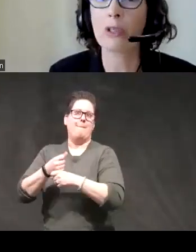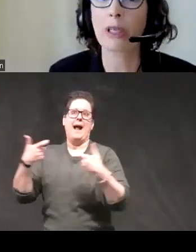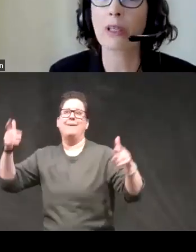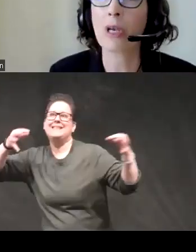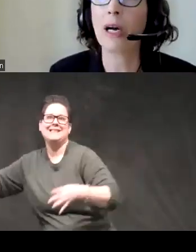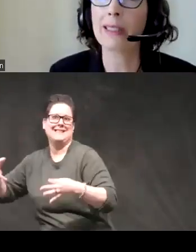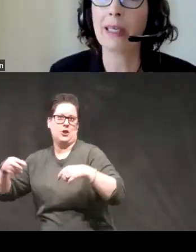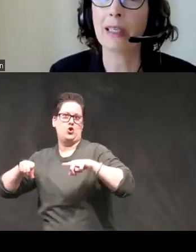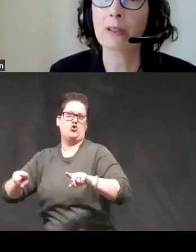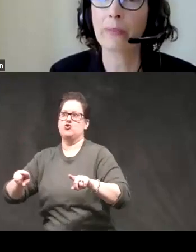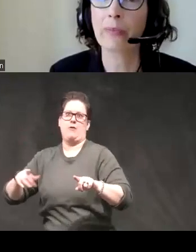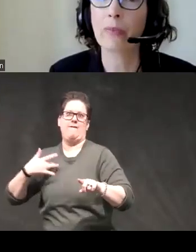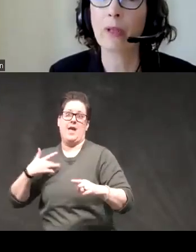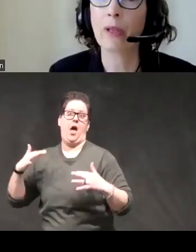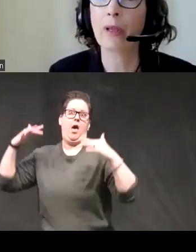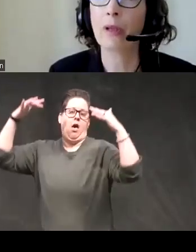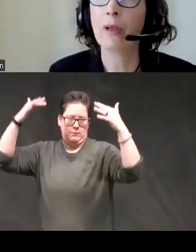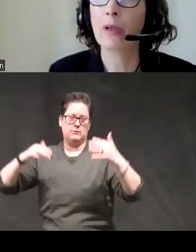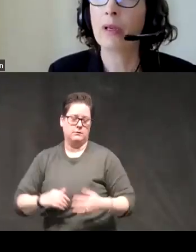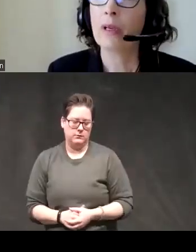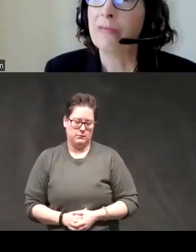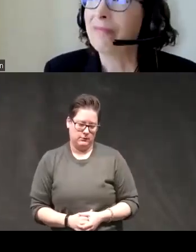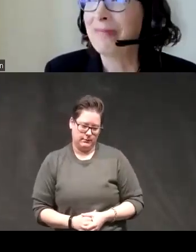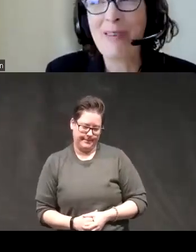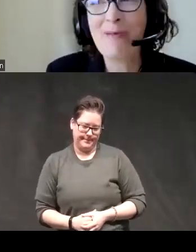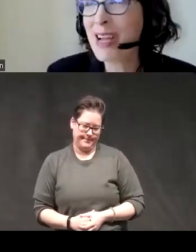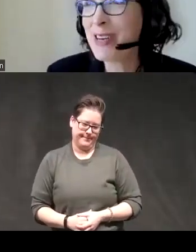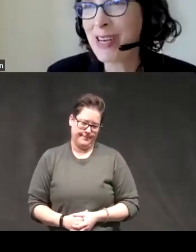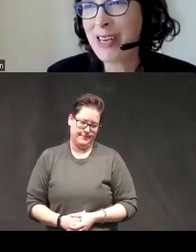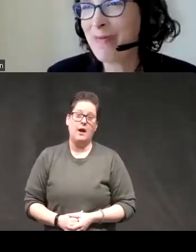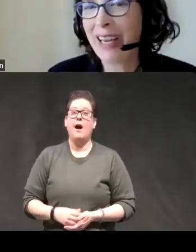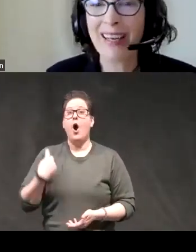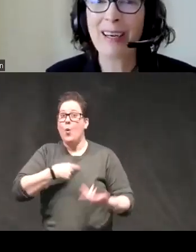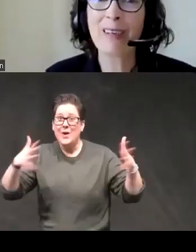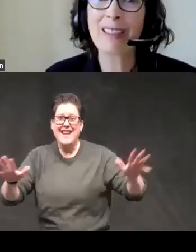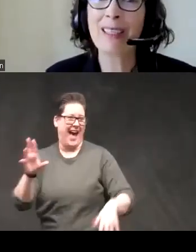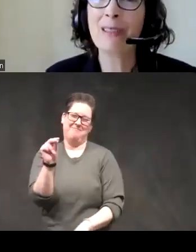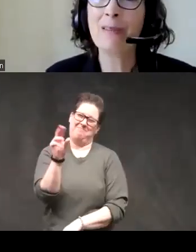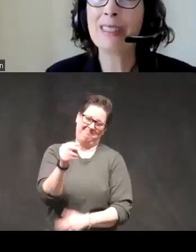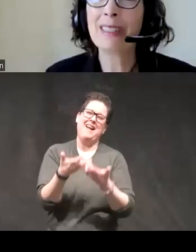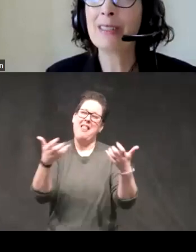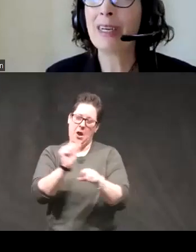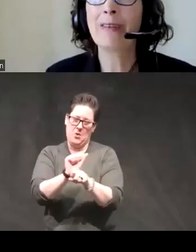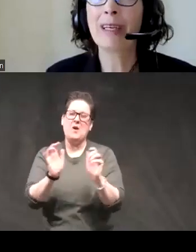during those hot States foreign not done we got a lot of work to do we're still trying to figure